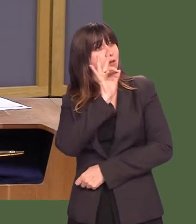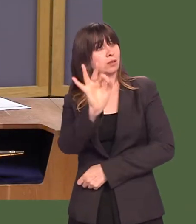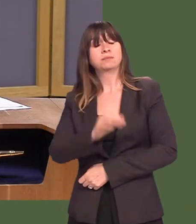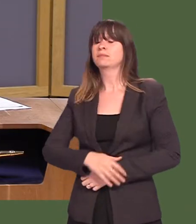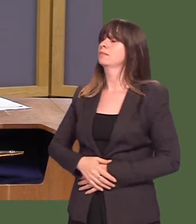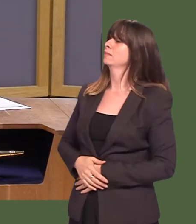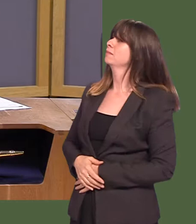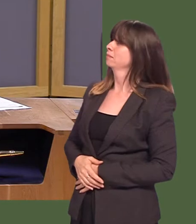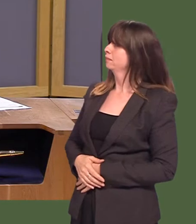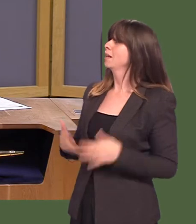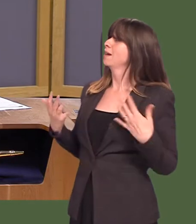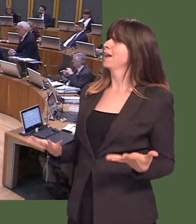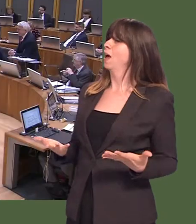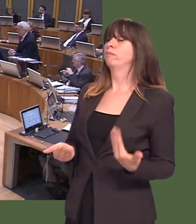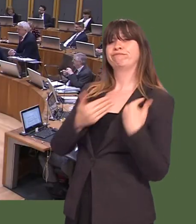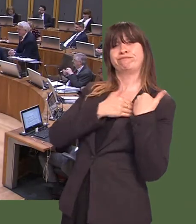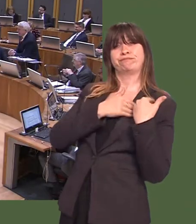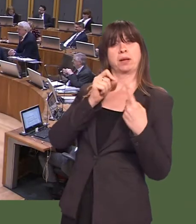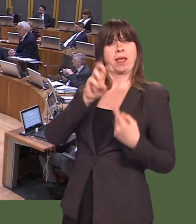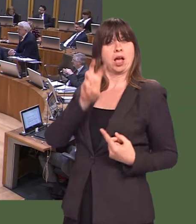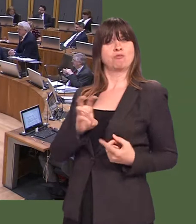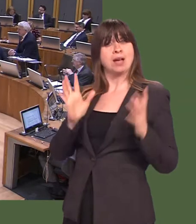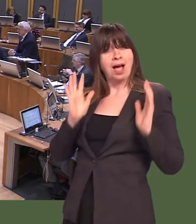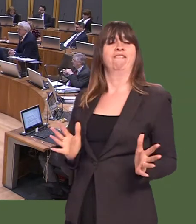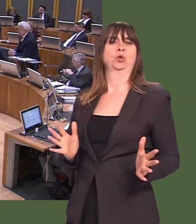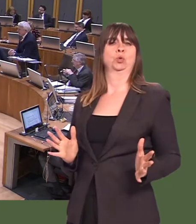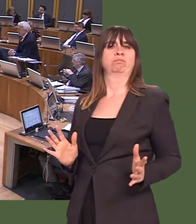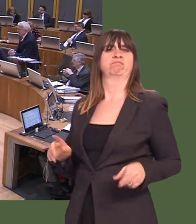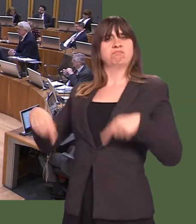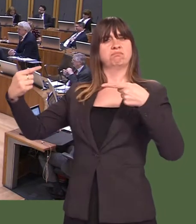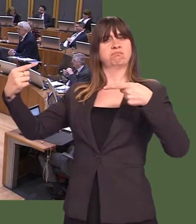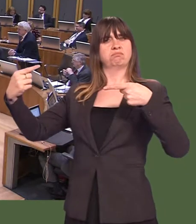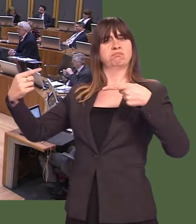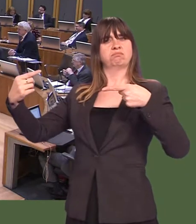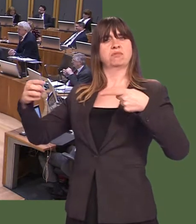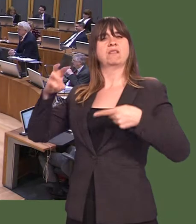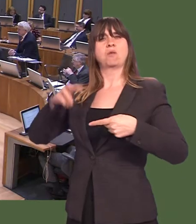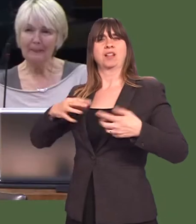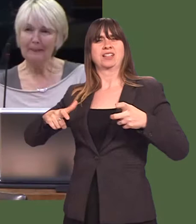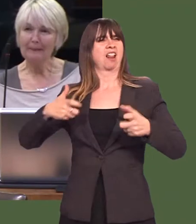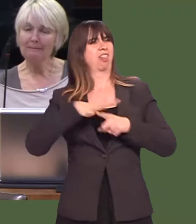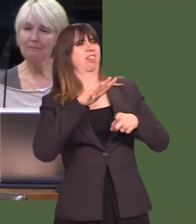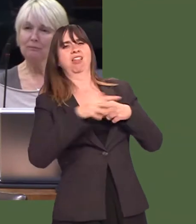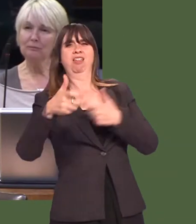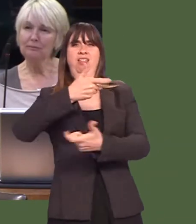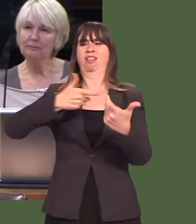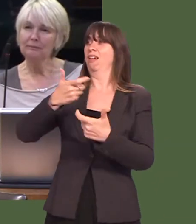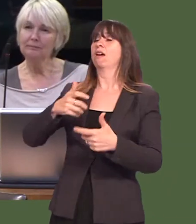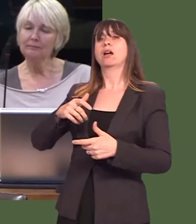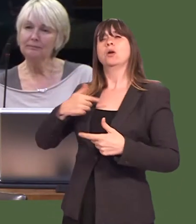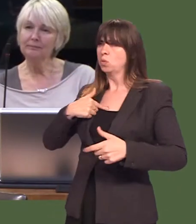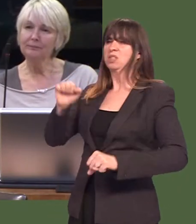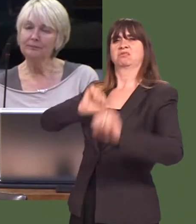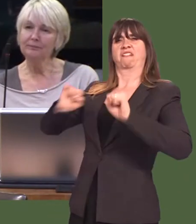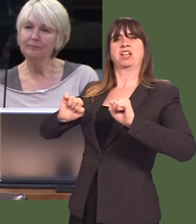Leanne Wood: We will now have to rely upon Plaid Cymru MPs to best set out how we can